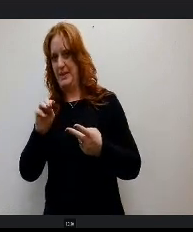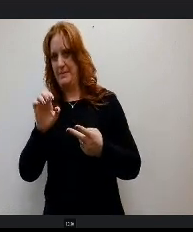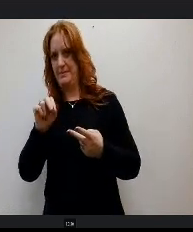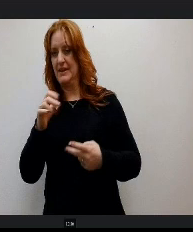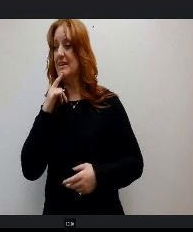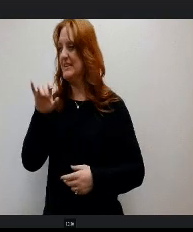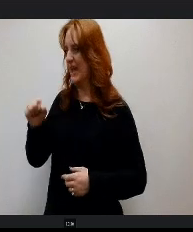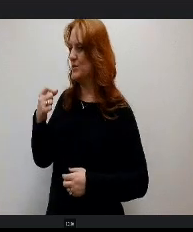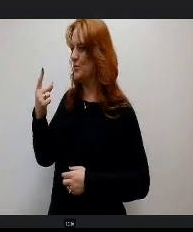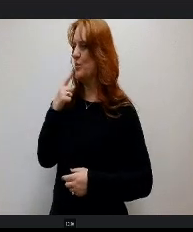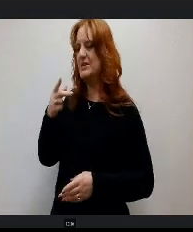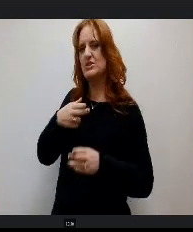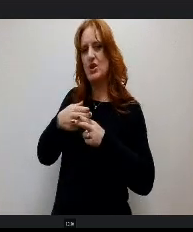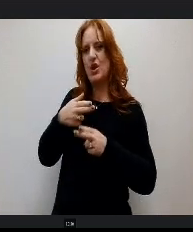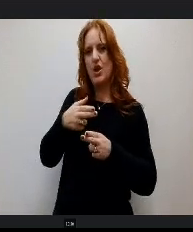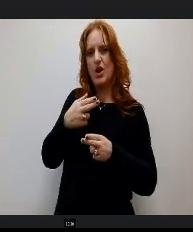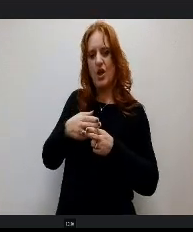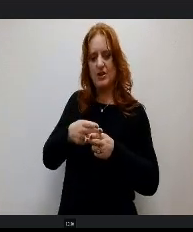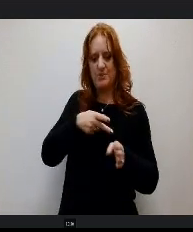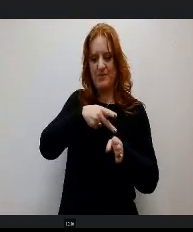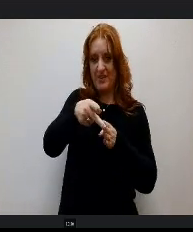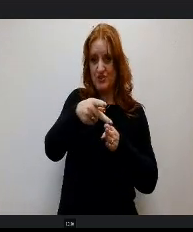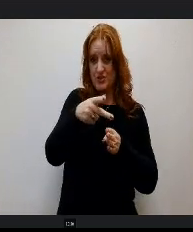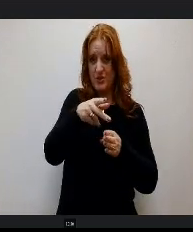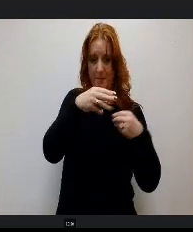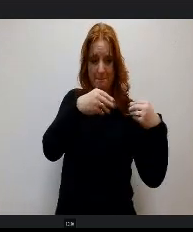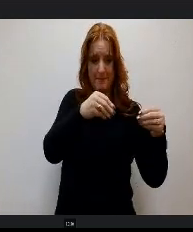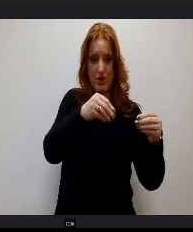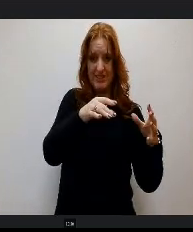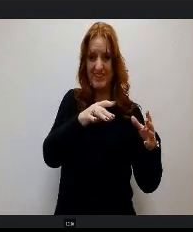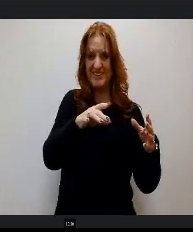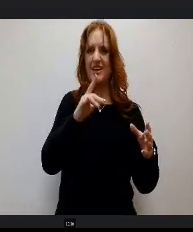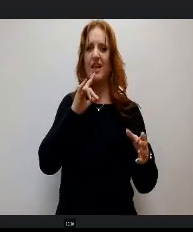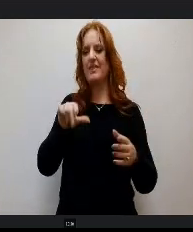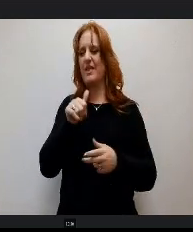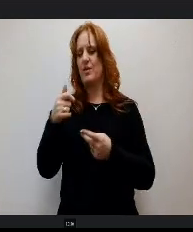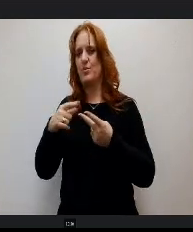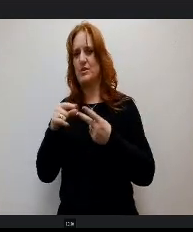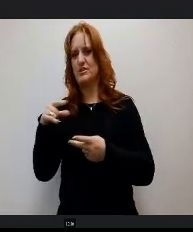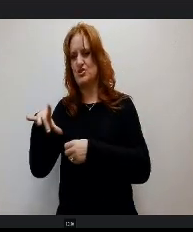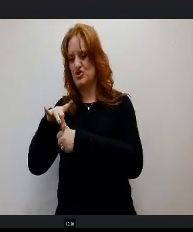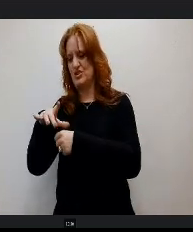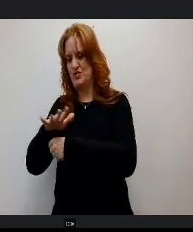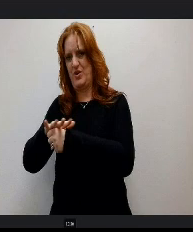extends up into the Denver metro area and the other is called geographical, which is really our region that we are in.